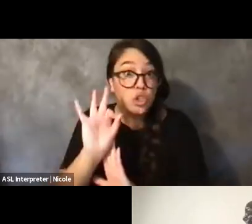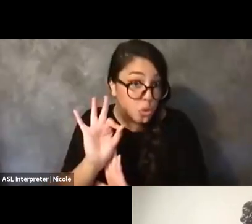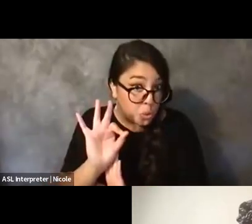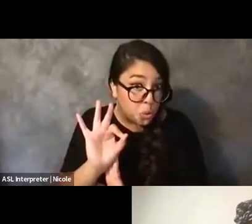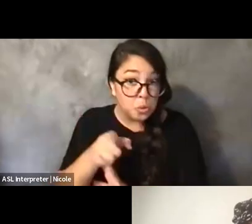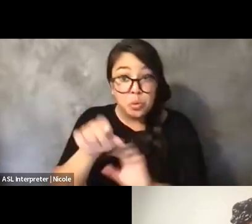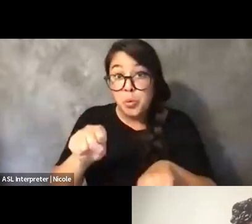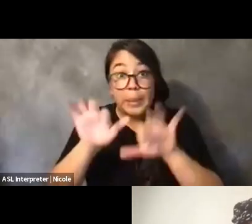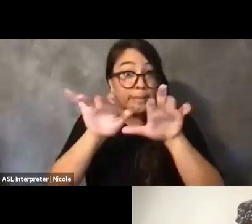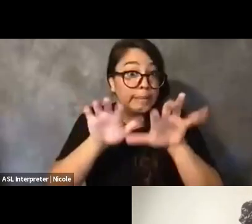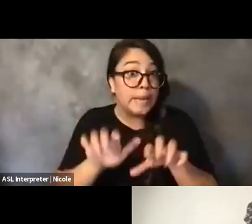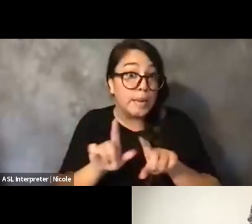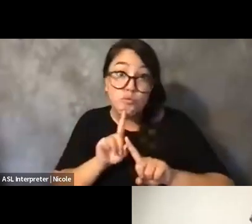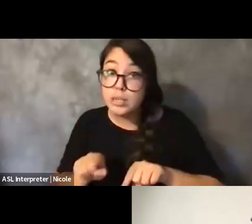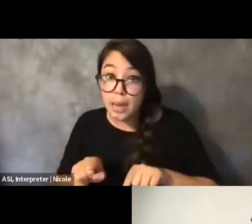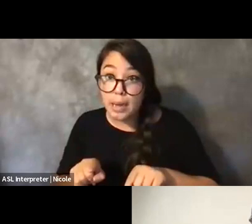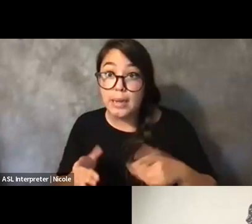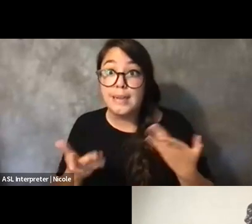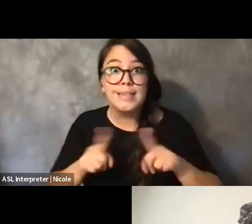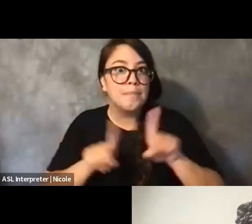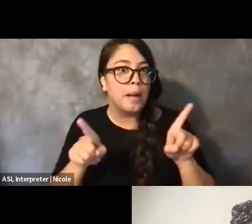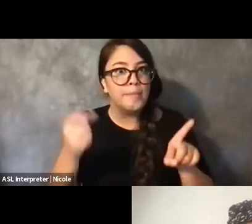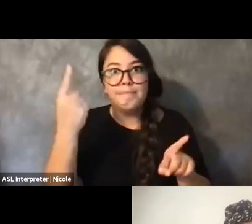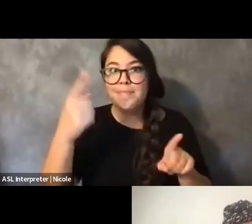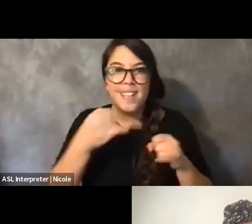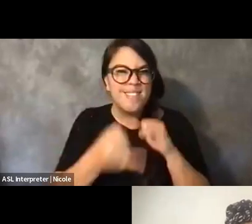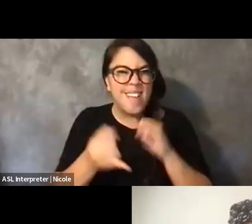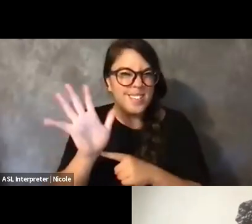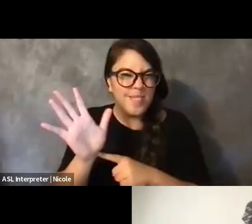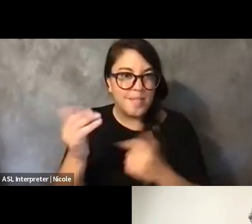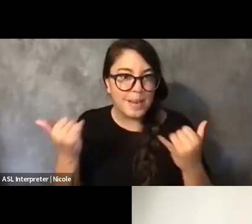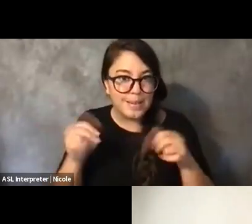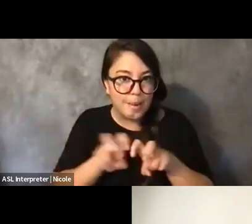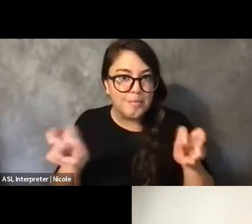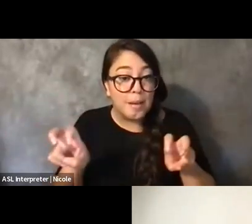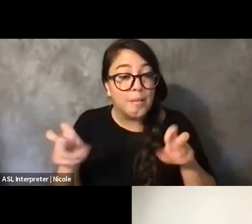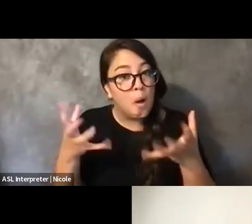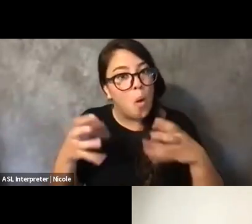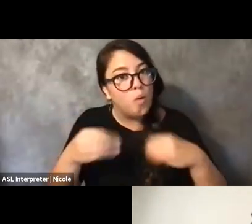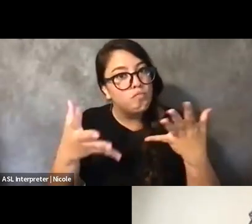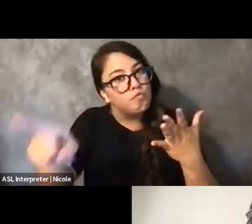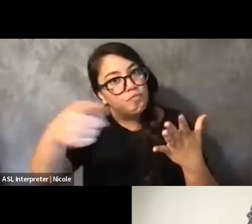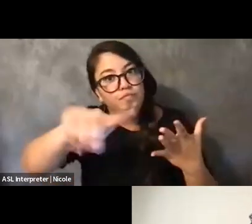But in these last five minutes, I just want to give you all, you know, the last word.